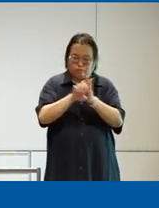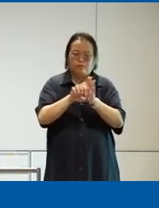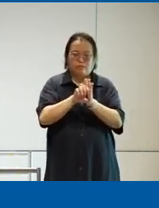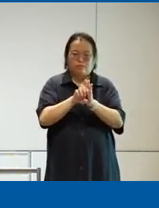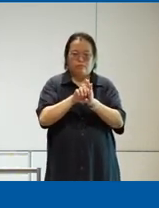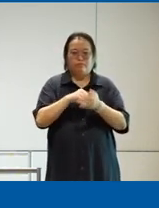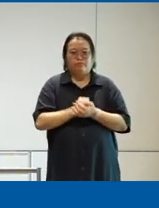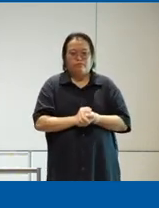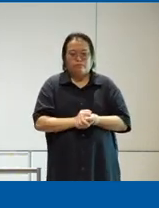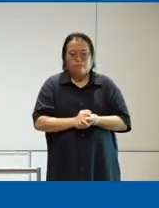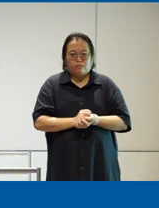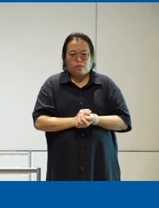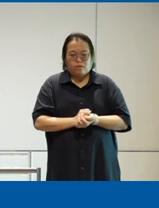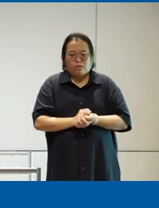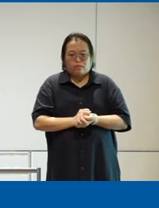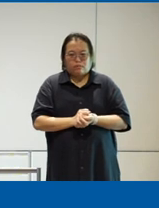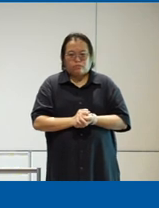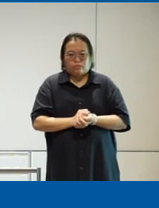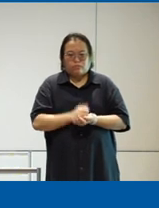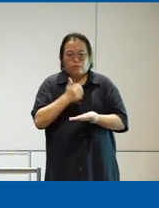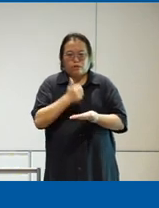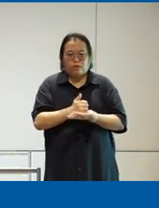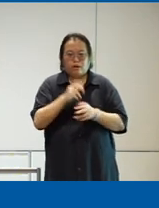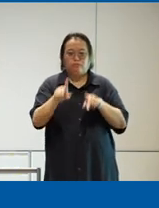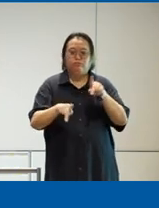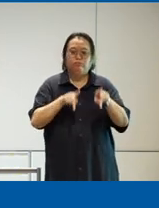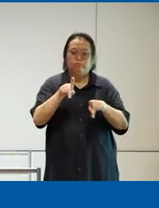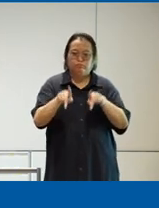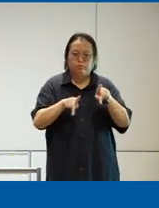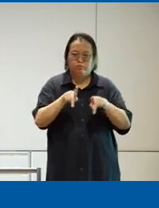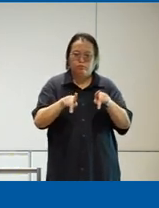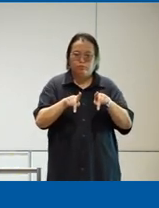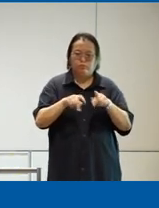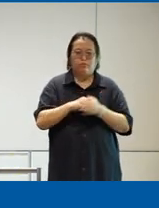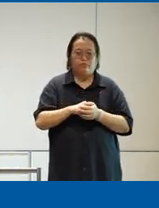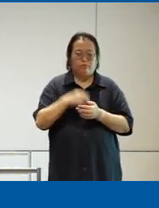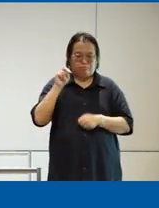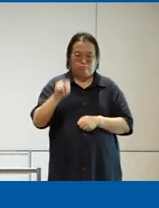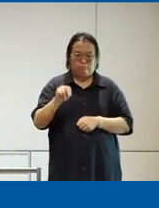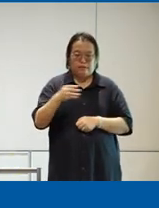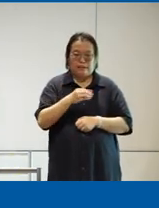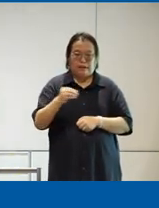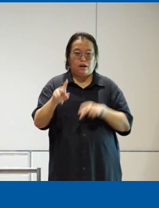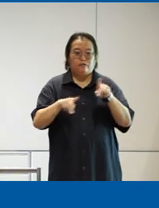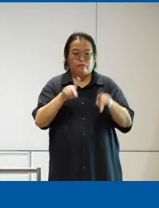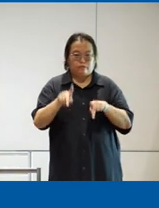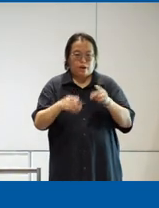not just people with uh the need uh immediate need but even people who may have a need which